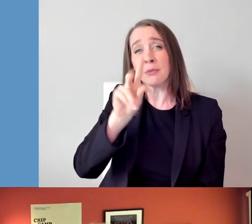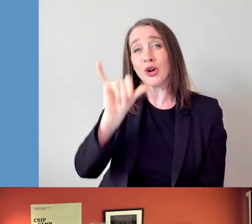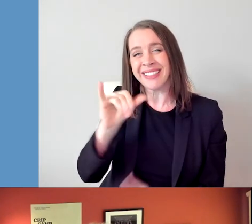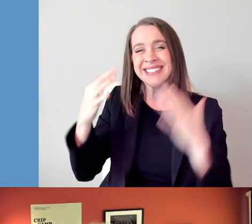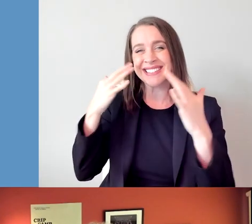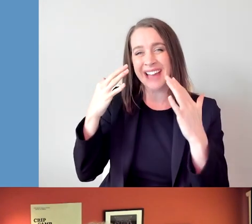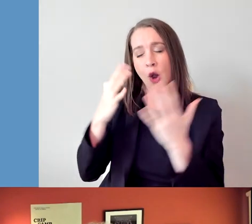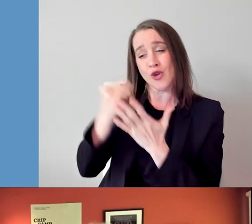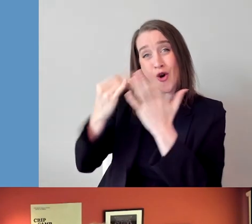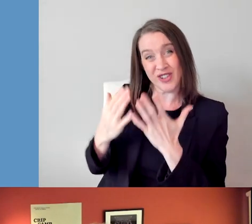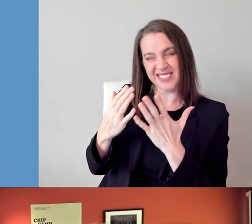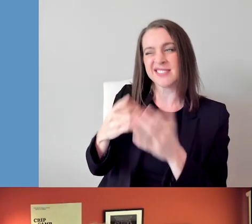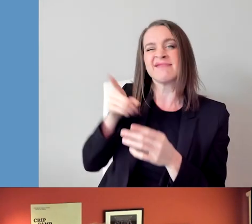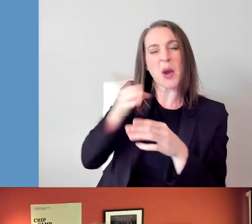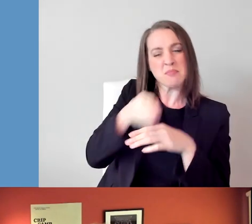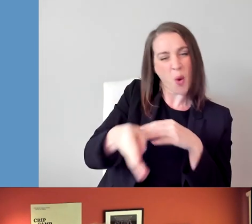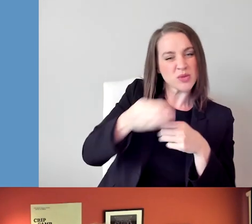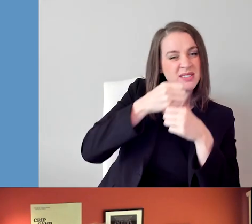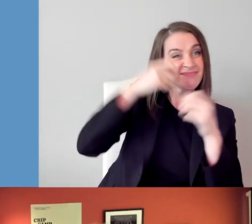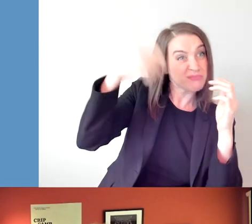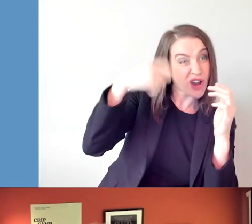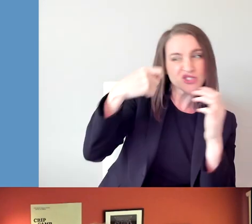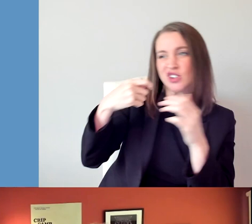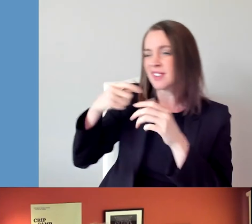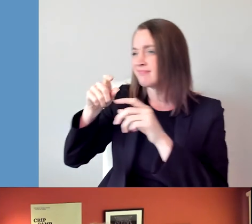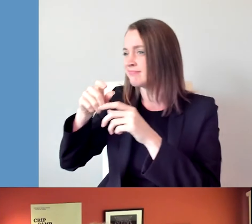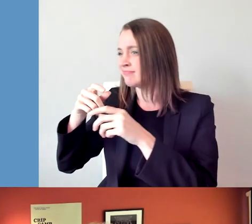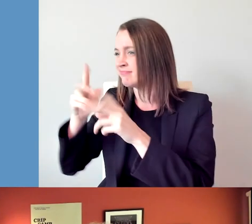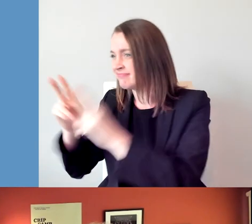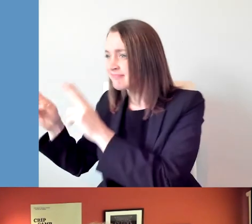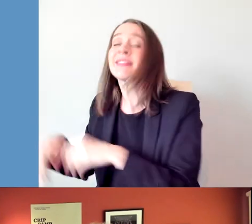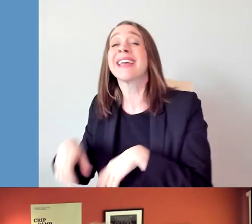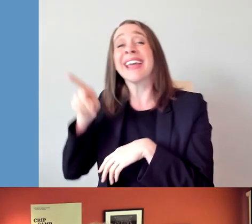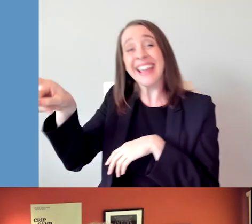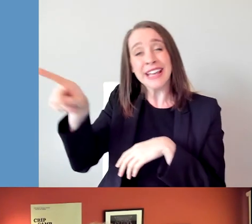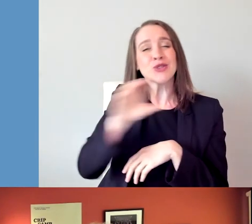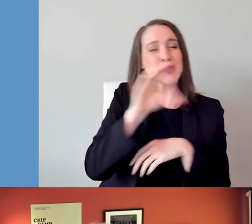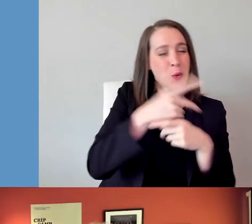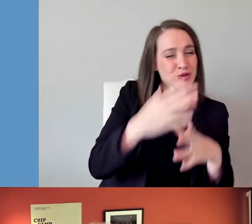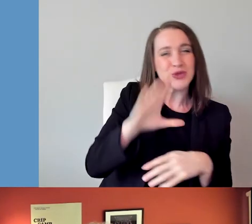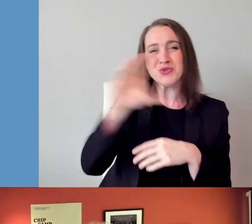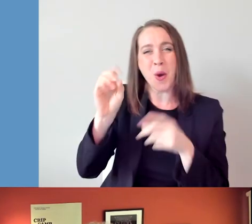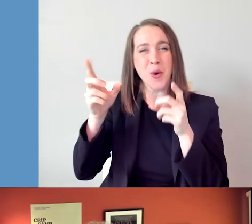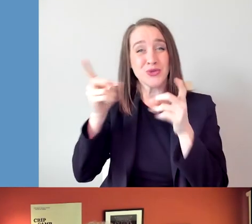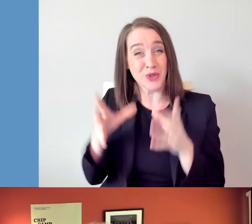an audio post-production company and the co-director and co-producer with Nicole Newnham of the Netflix